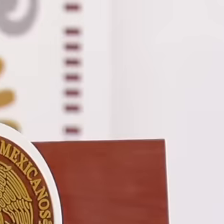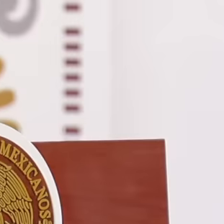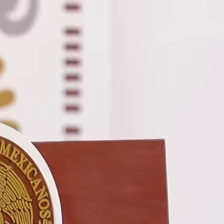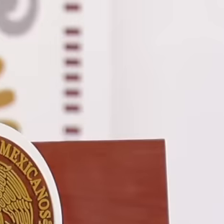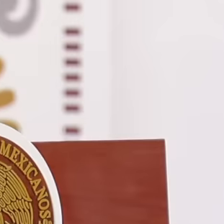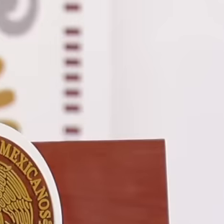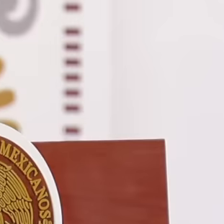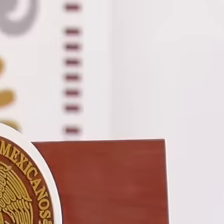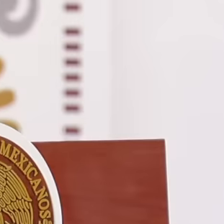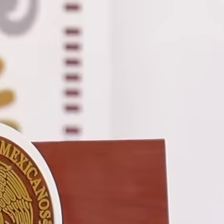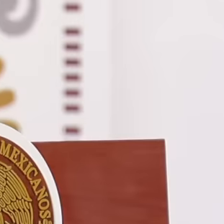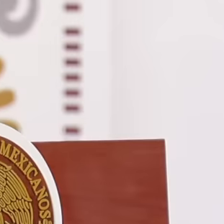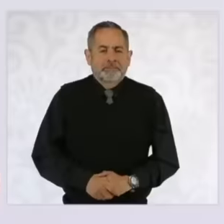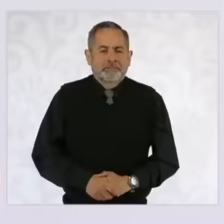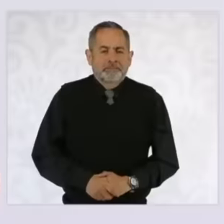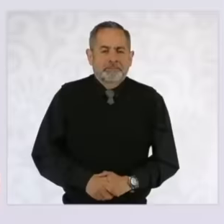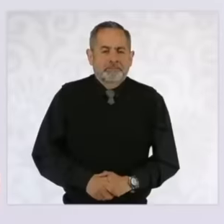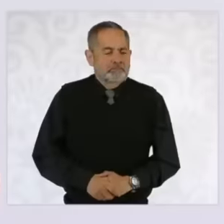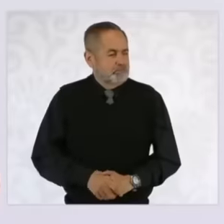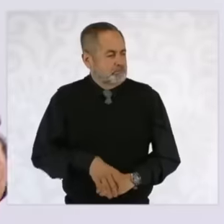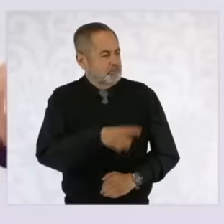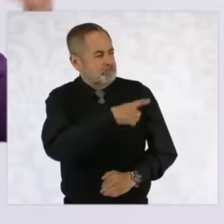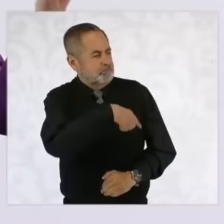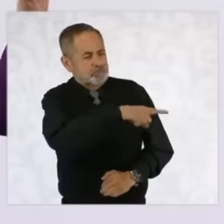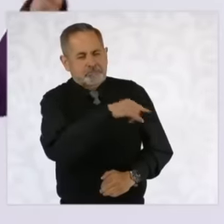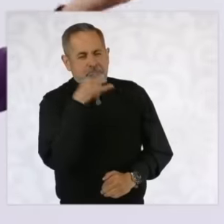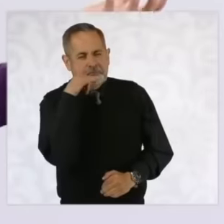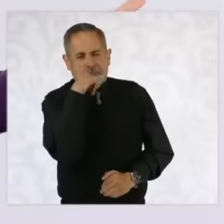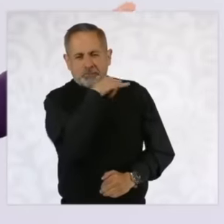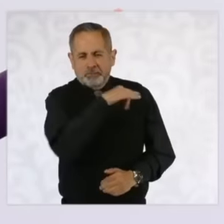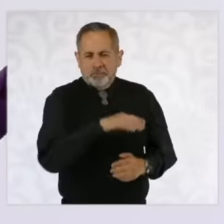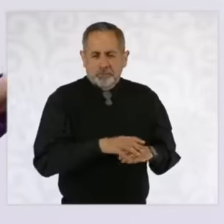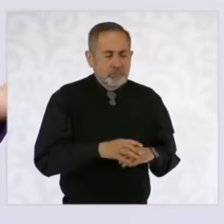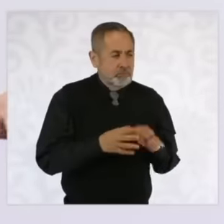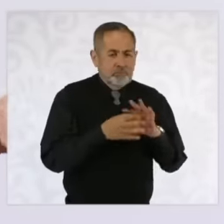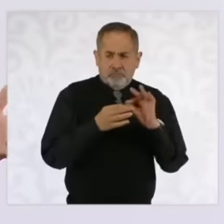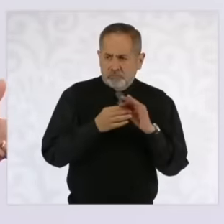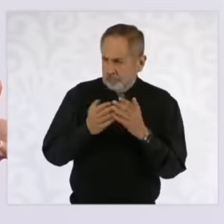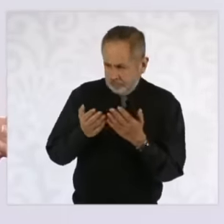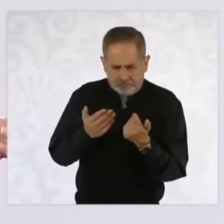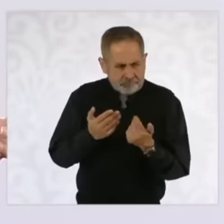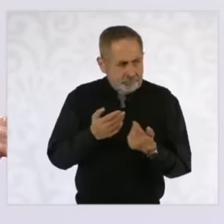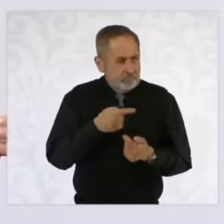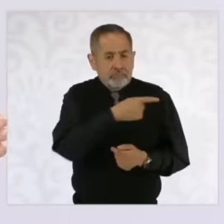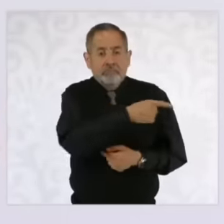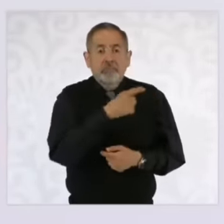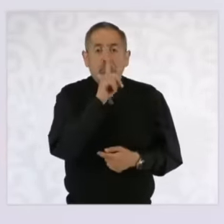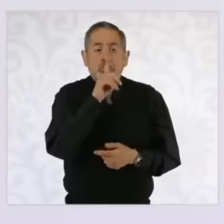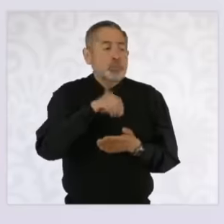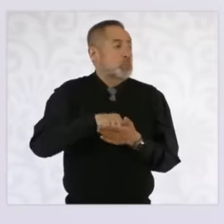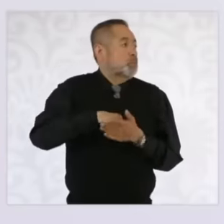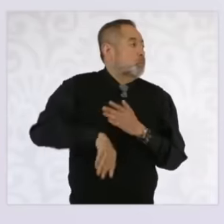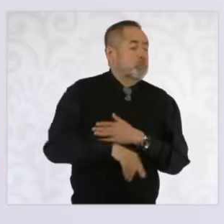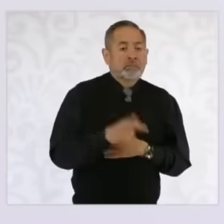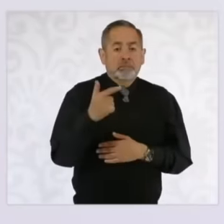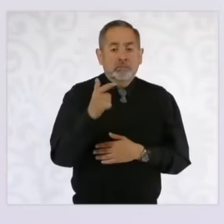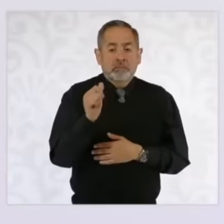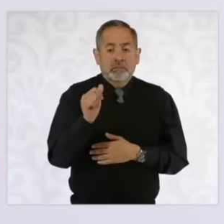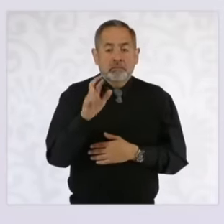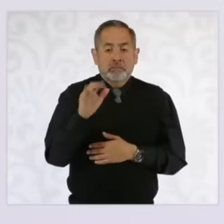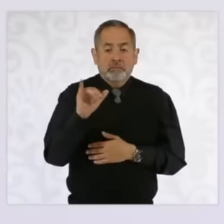hypocritical because it doesn't say anything about García and they say that now and narcoterrorism and that's it,